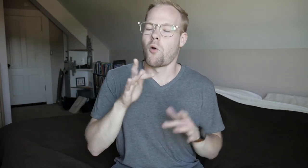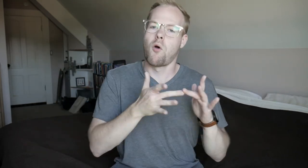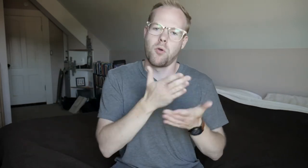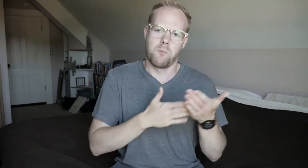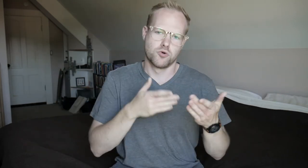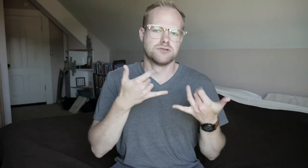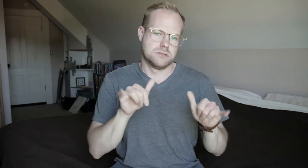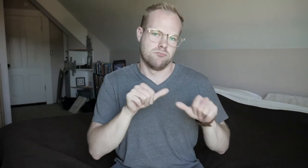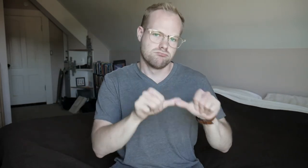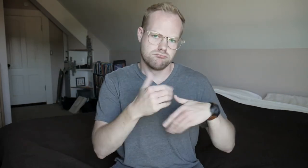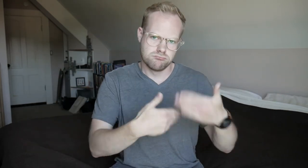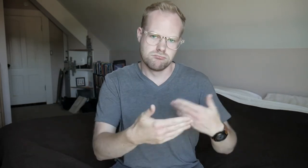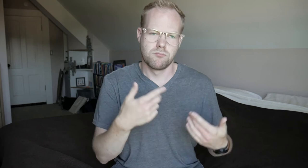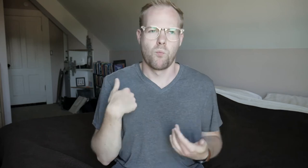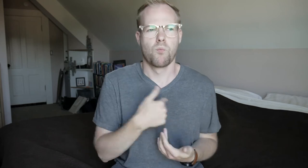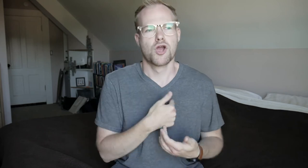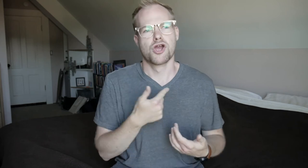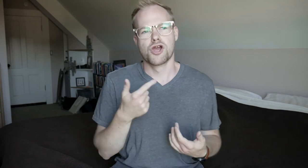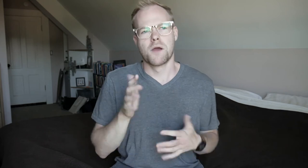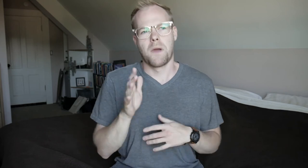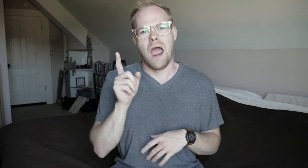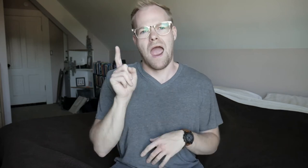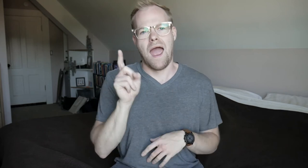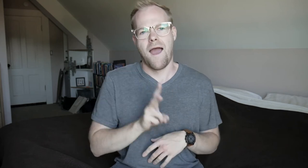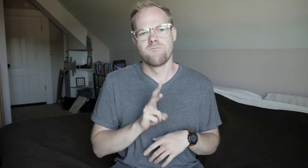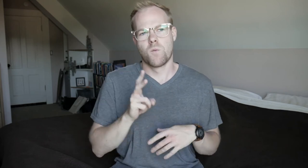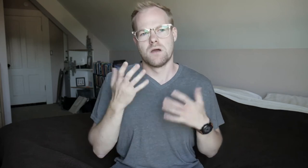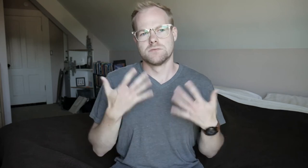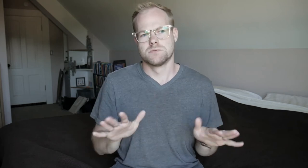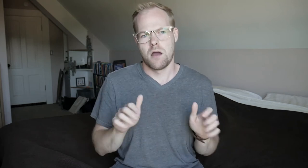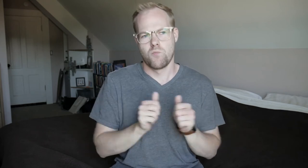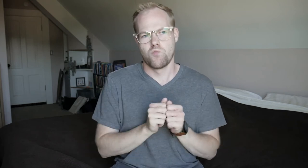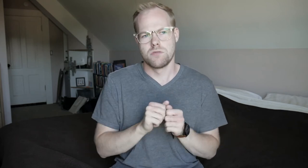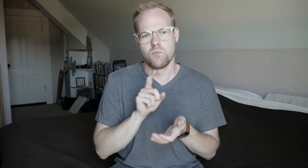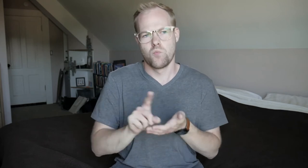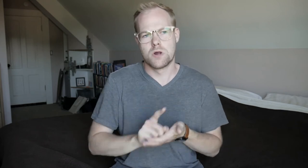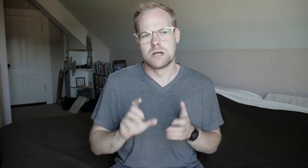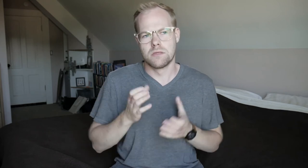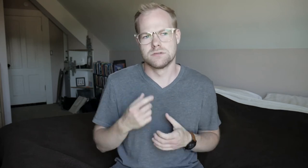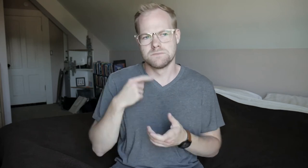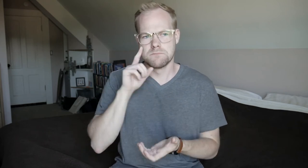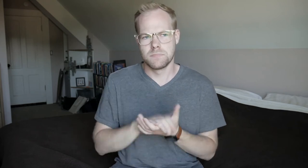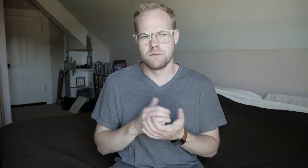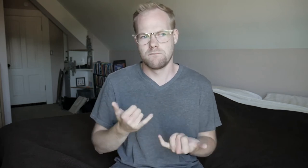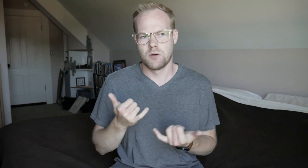The online portion is still going forward. We're...about halfway done with the weekly classes, I believe now.